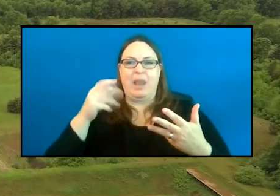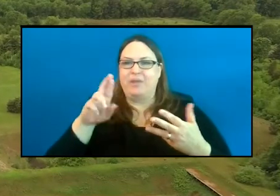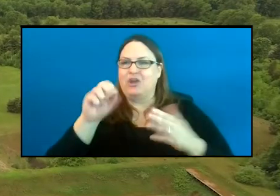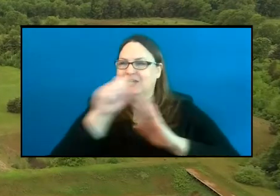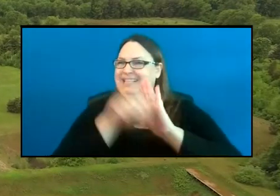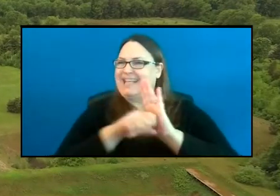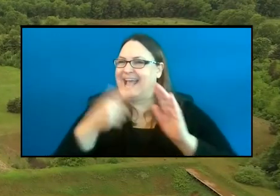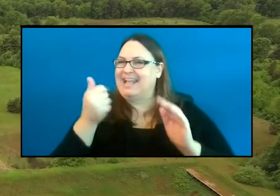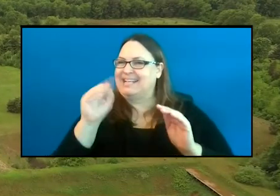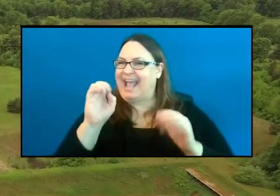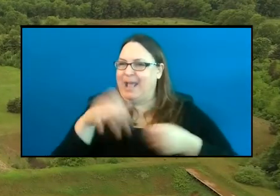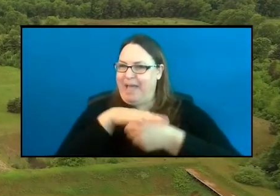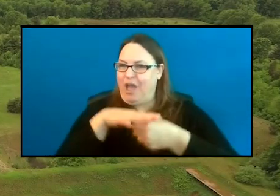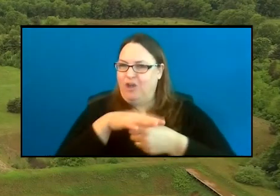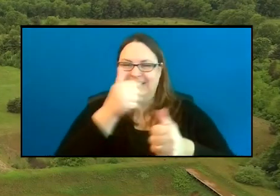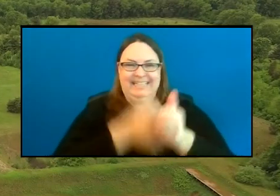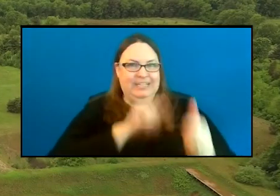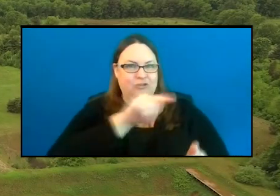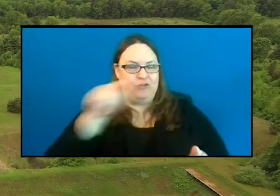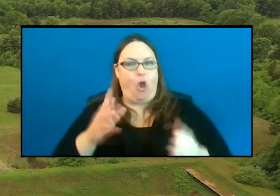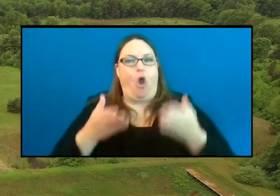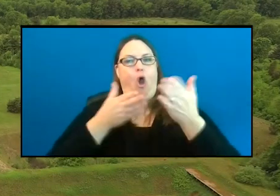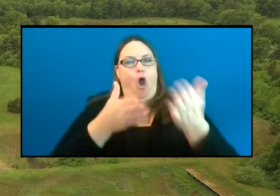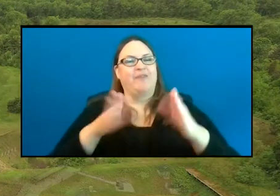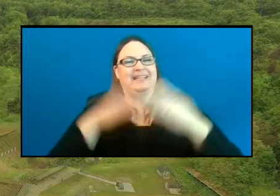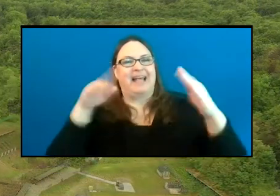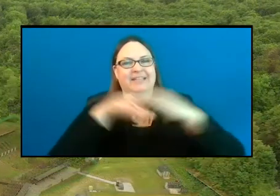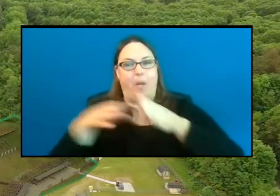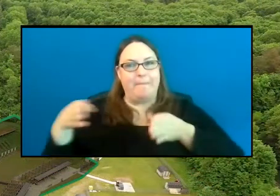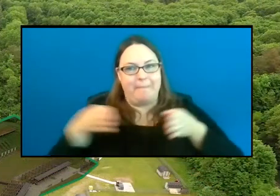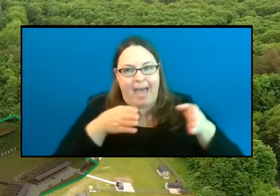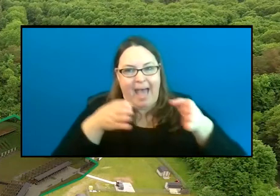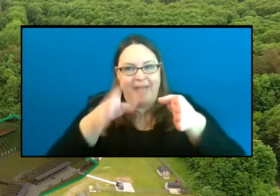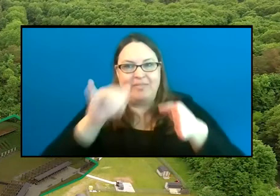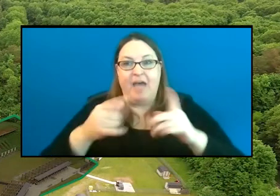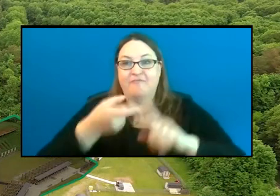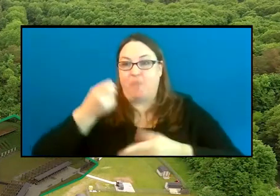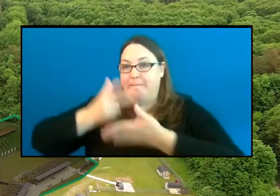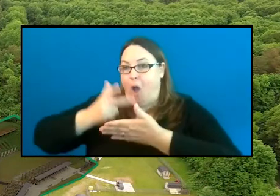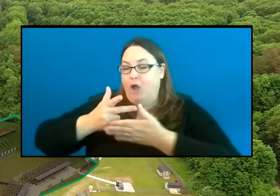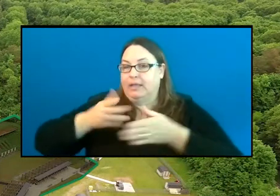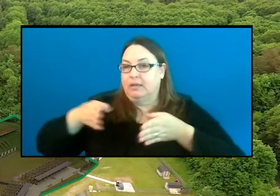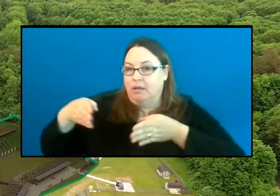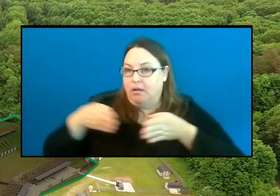Each of these facilities offer accessible pathways that extend from parking areas to